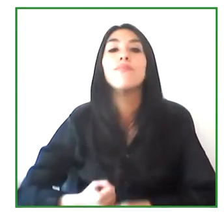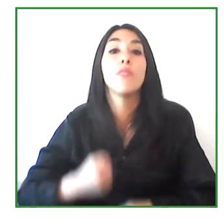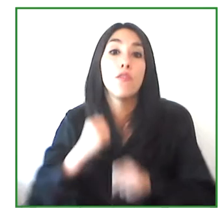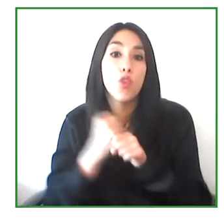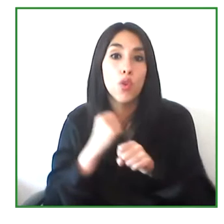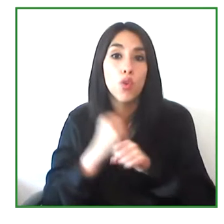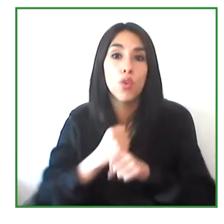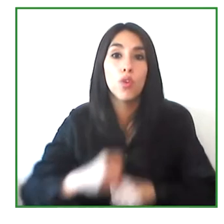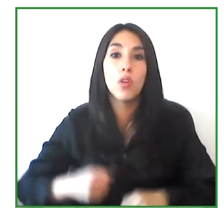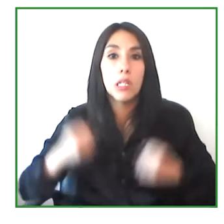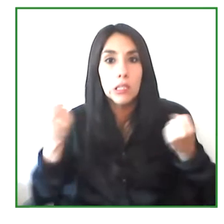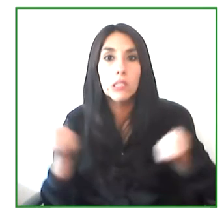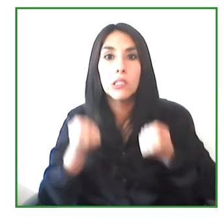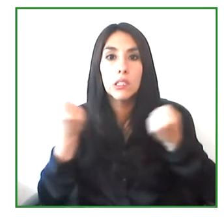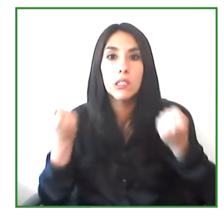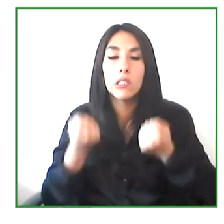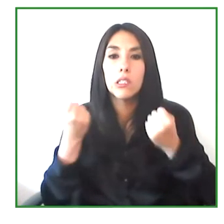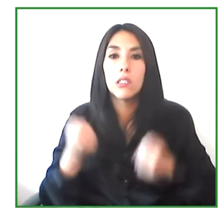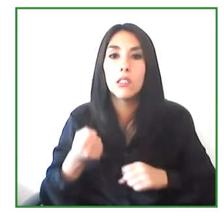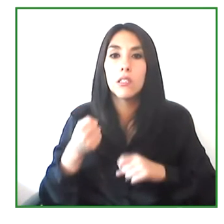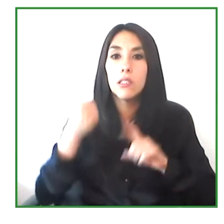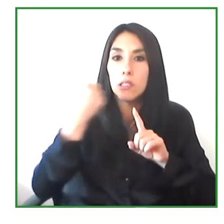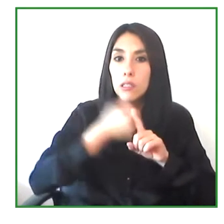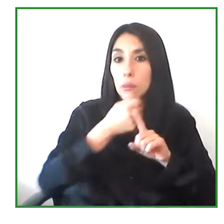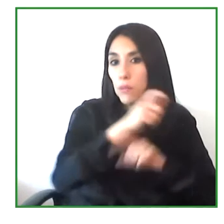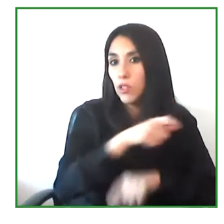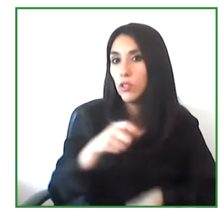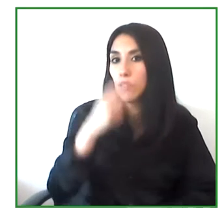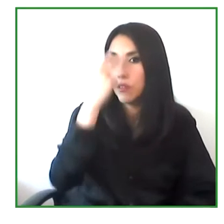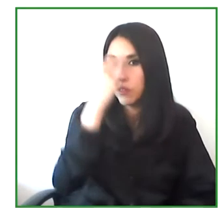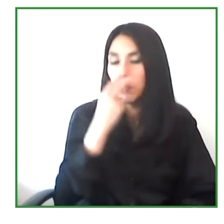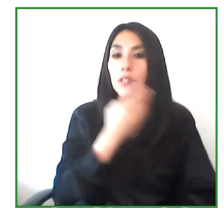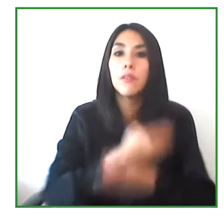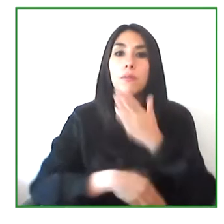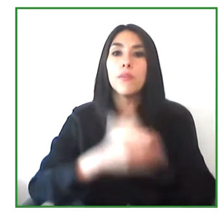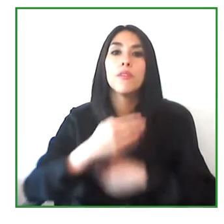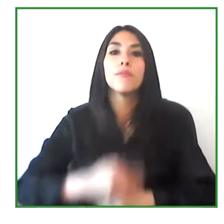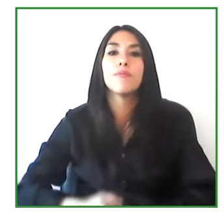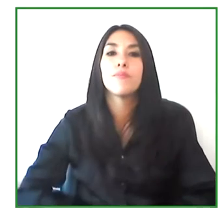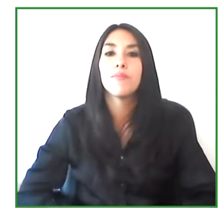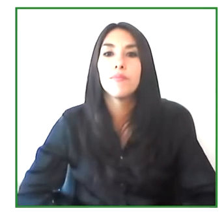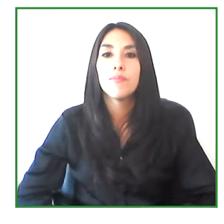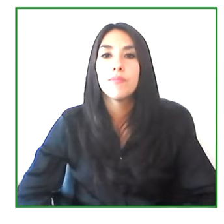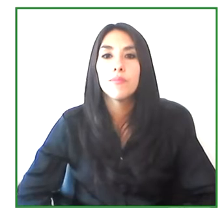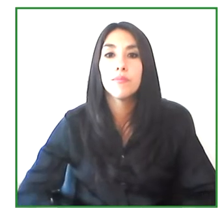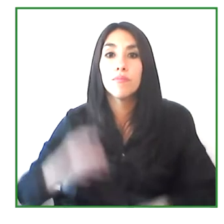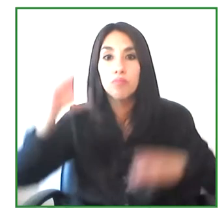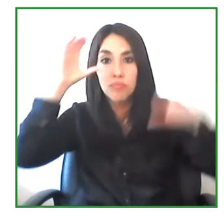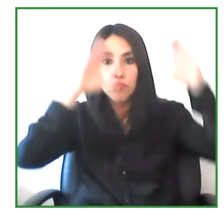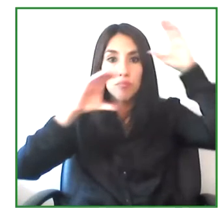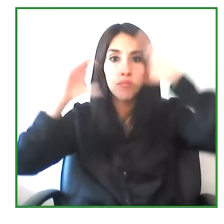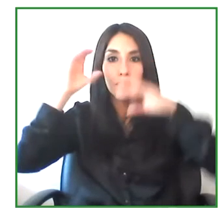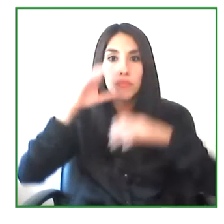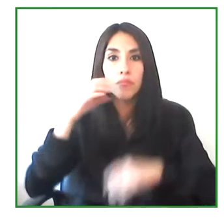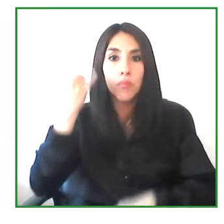integration of people with visual impairments, we have always wanted to have initiatives or tools that